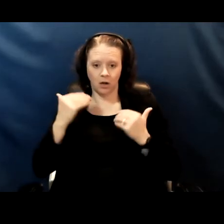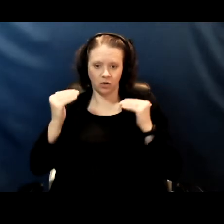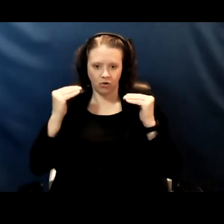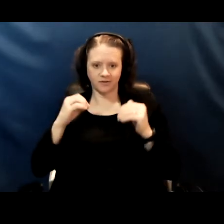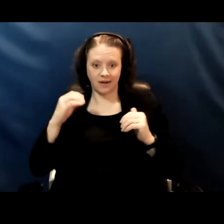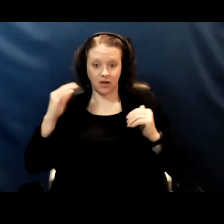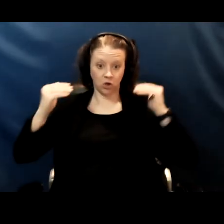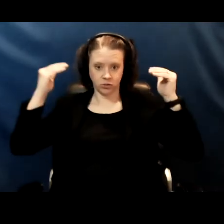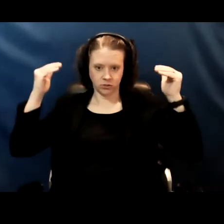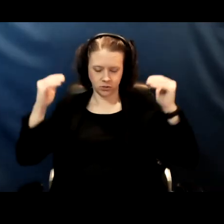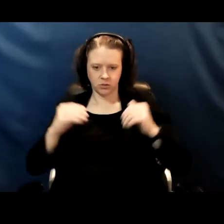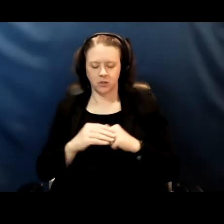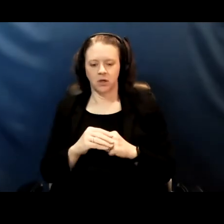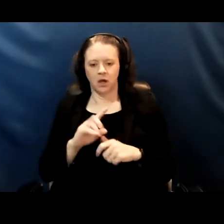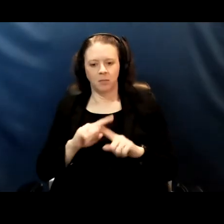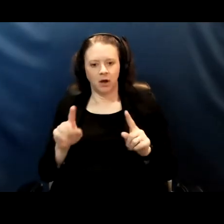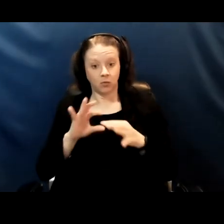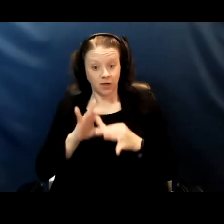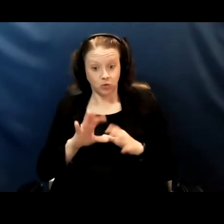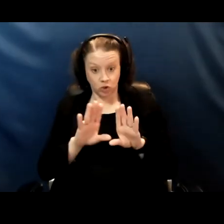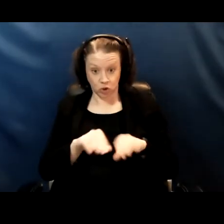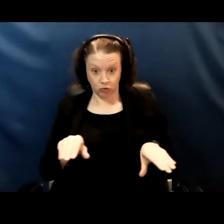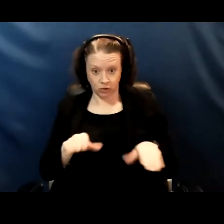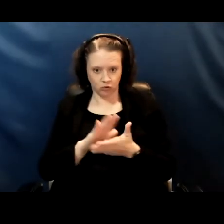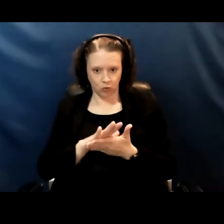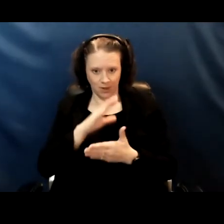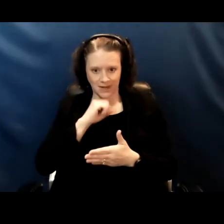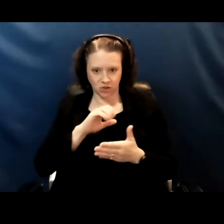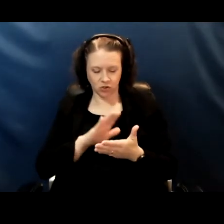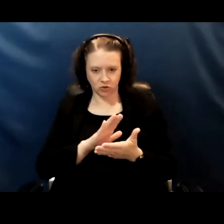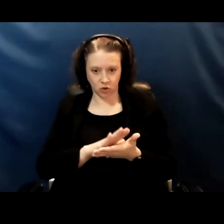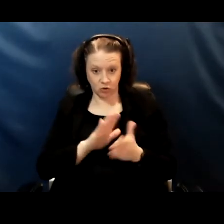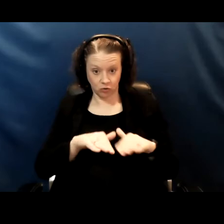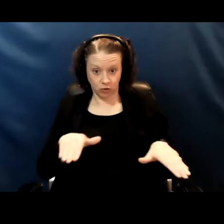but when it comes to children, school age children, the risk continues to be low.